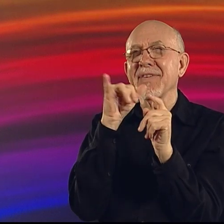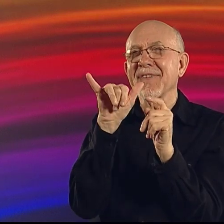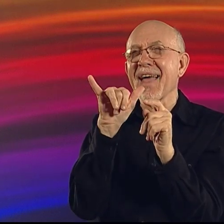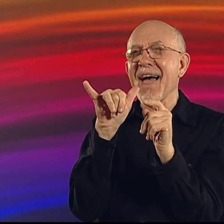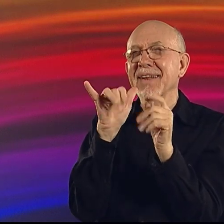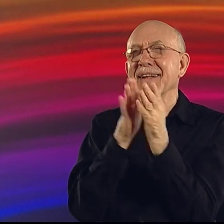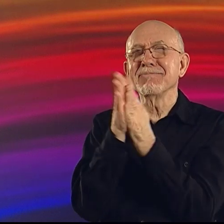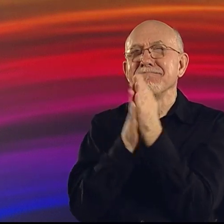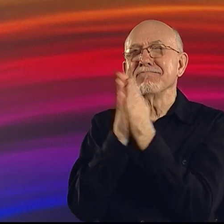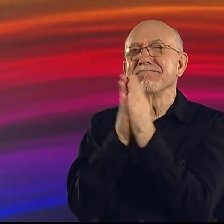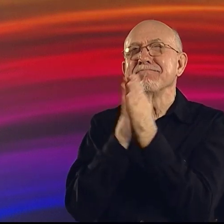I miss that.